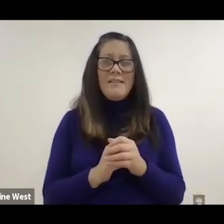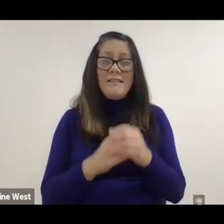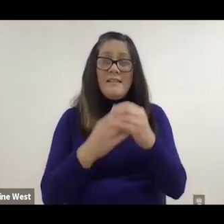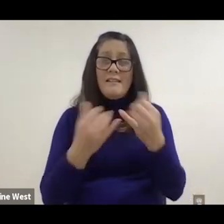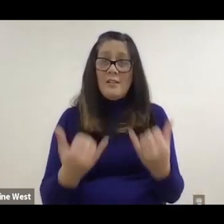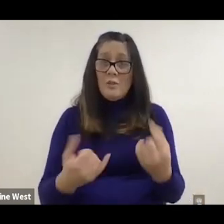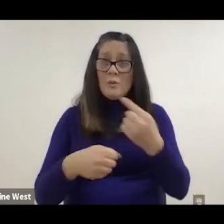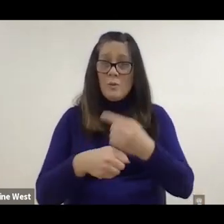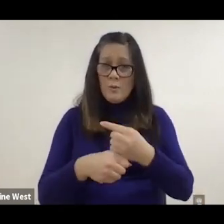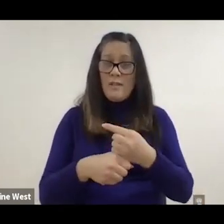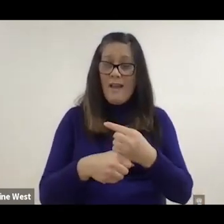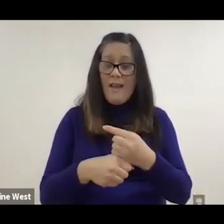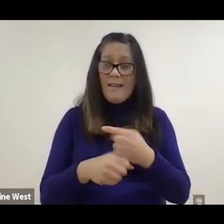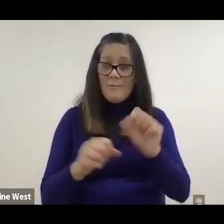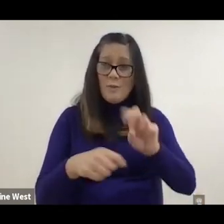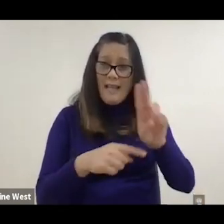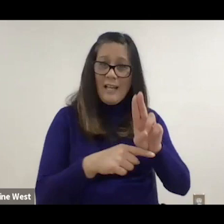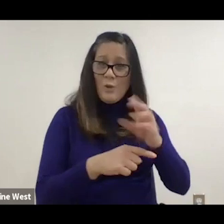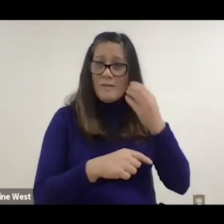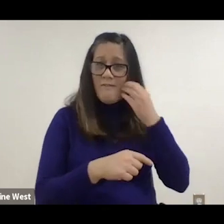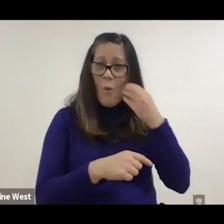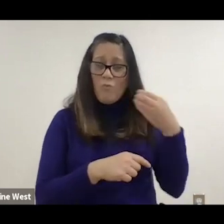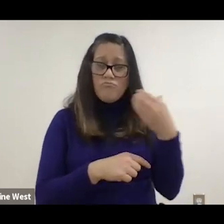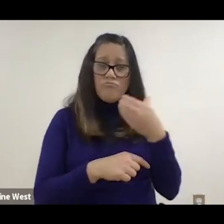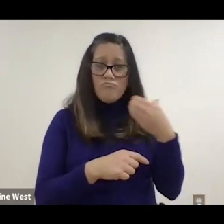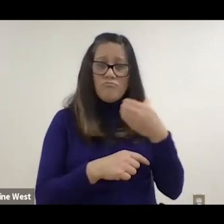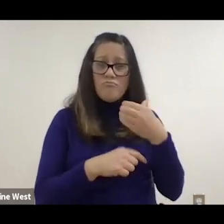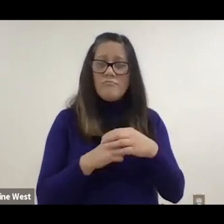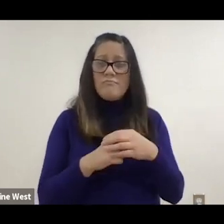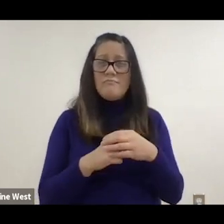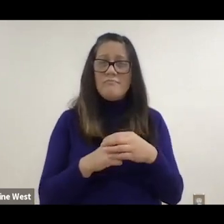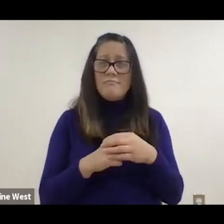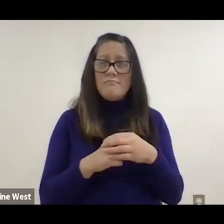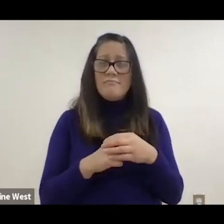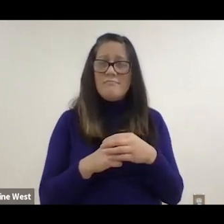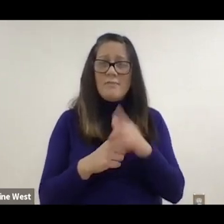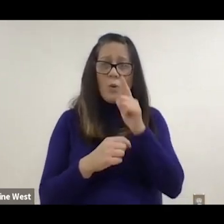they're actually programmed with your phone, right? supplier comes in and does all of